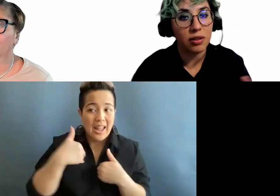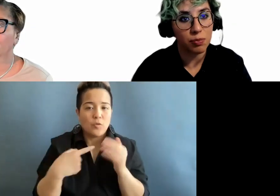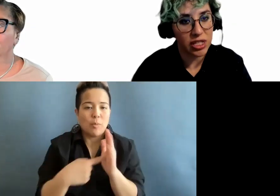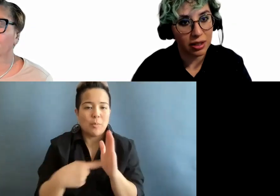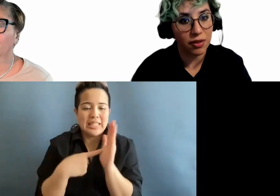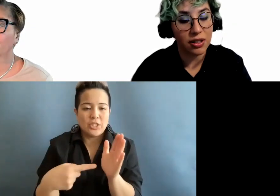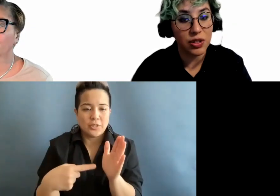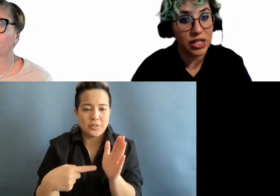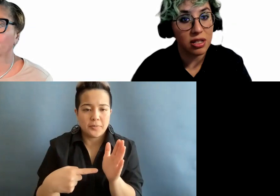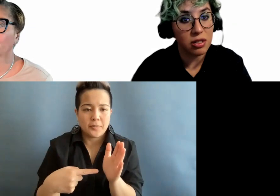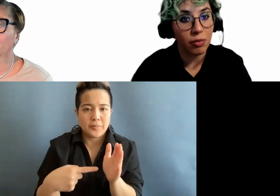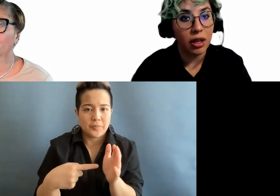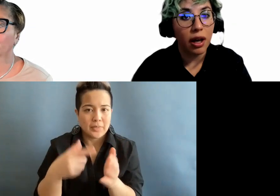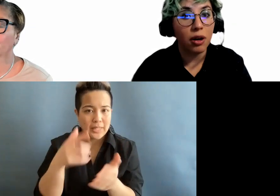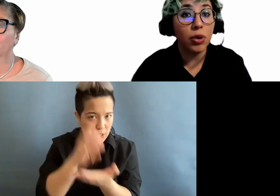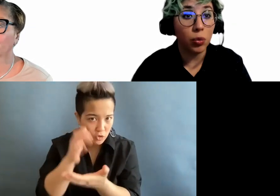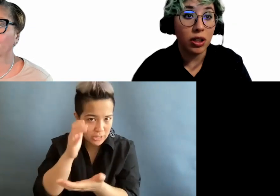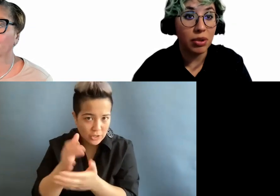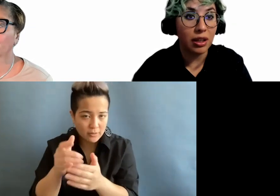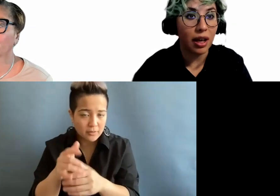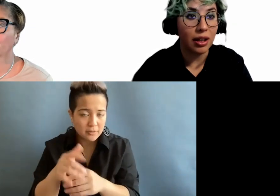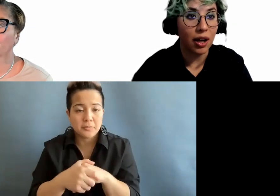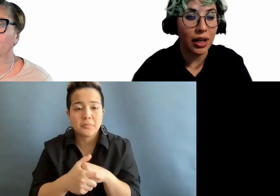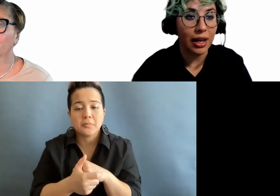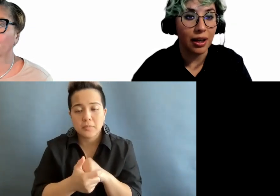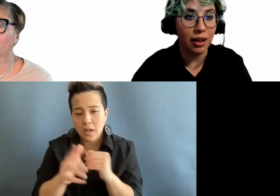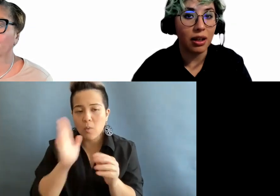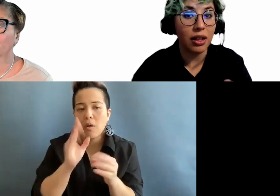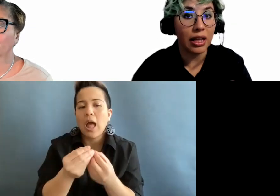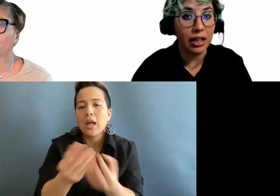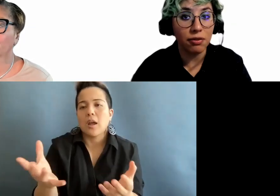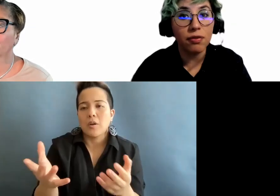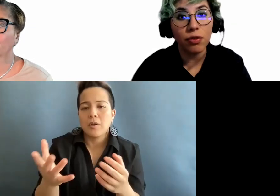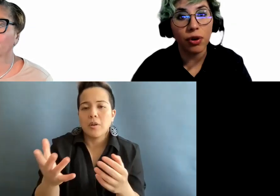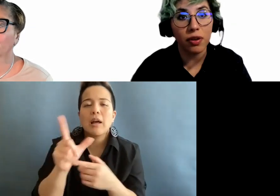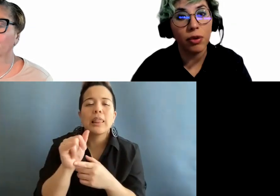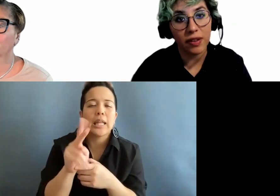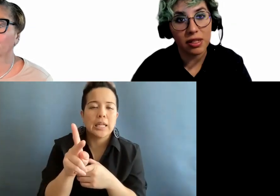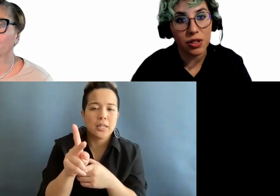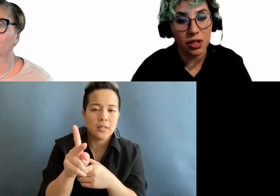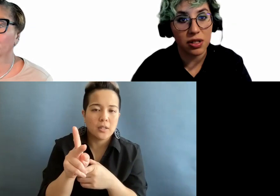representative illustrations, and we will be handing out a link for where these illustrations